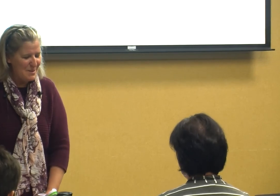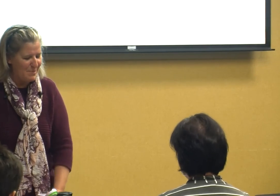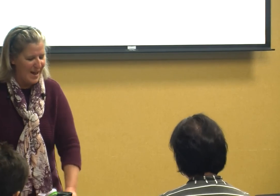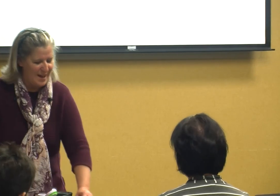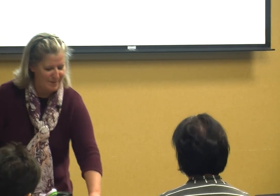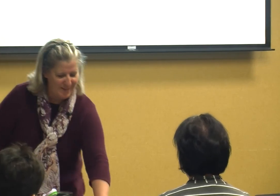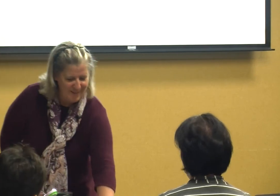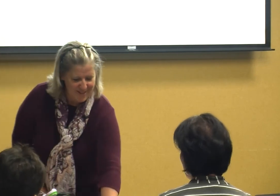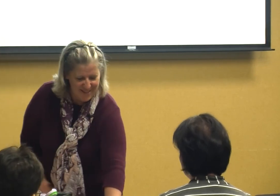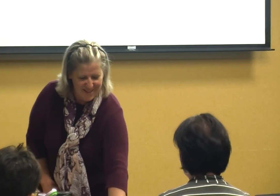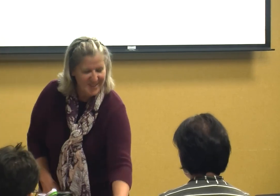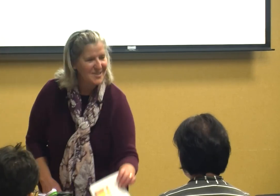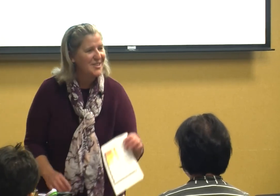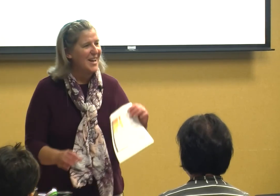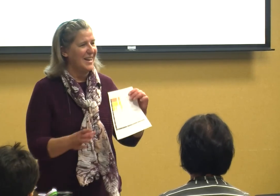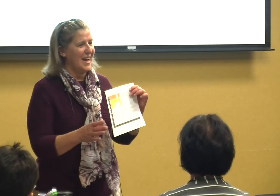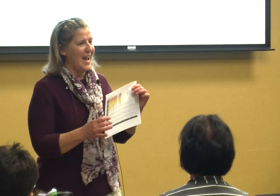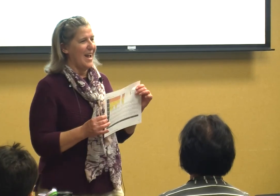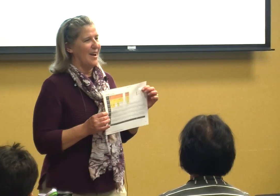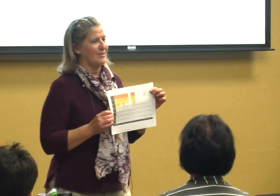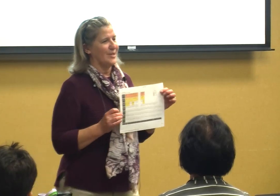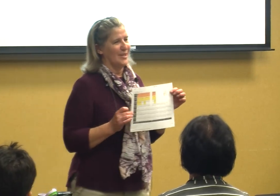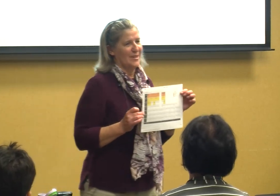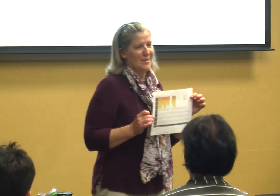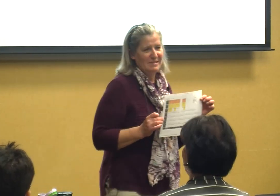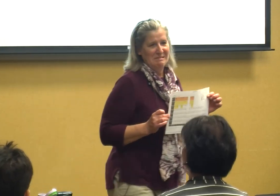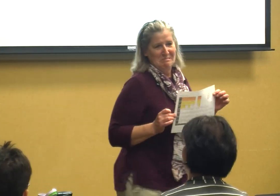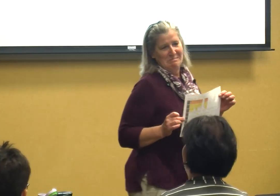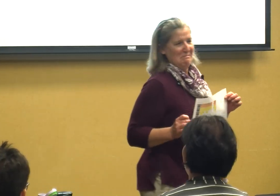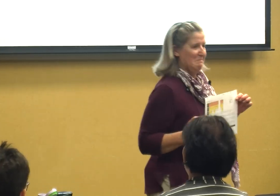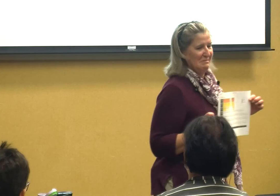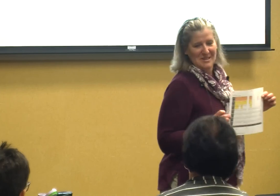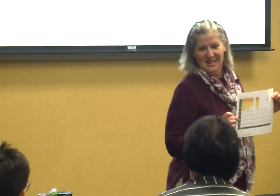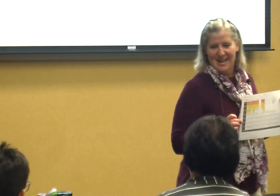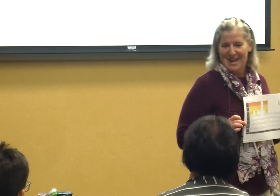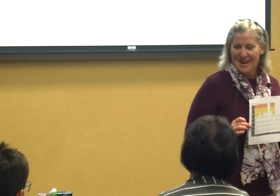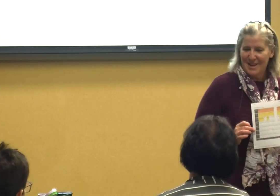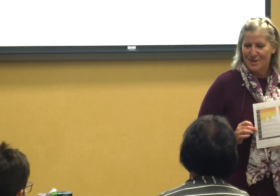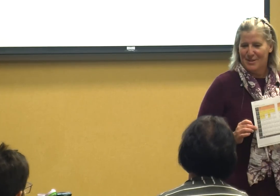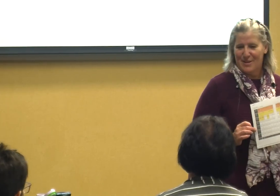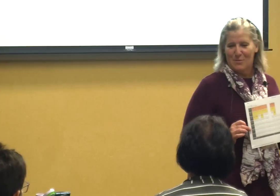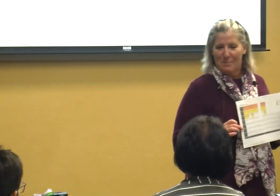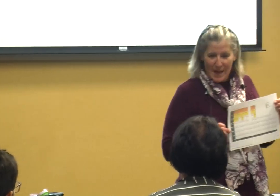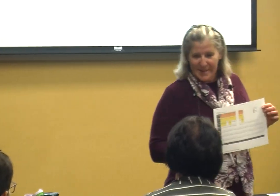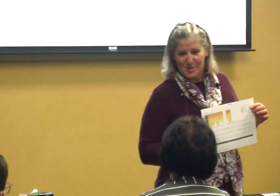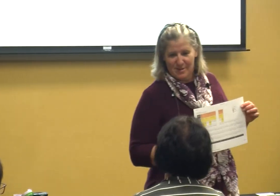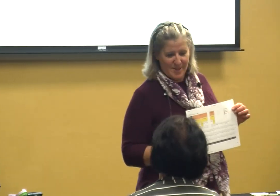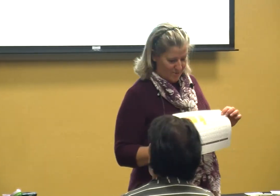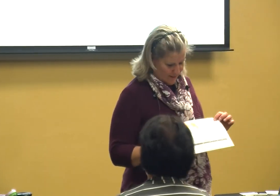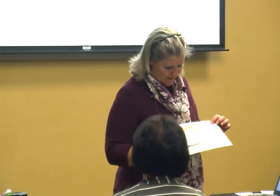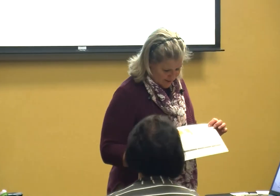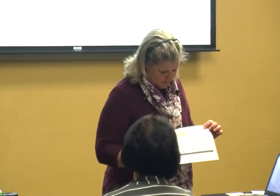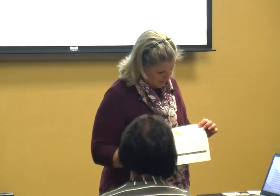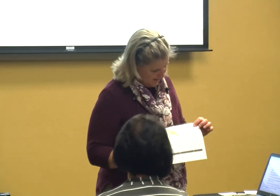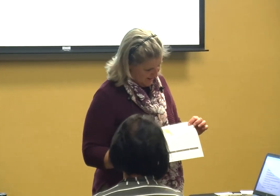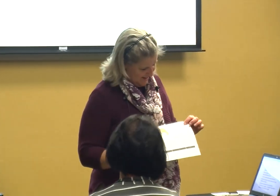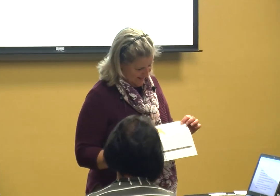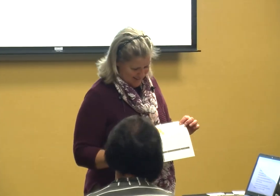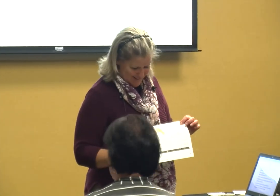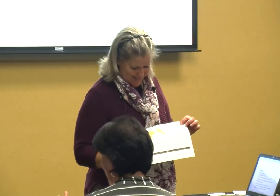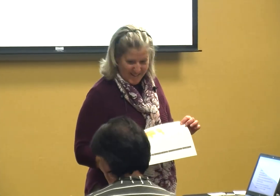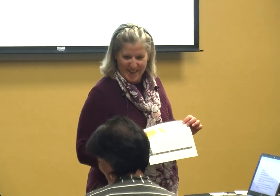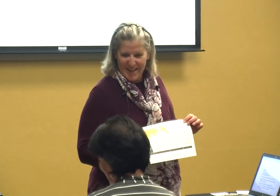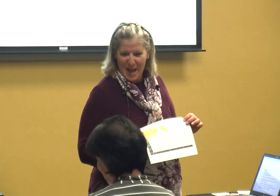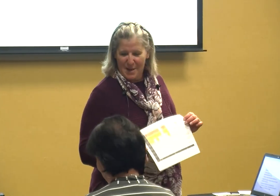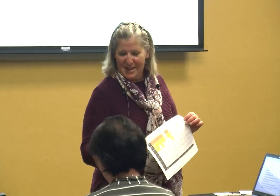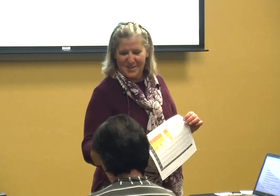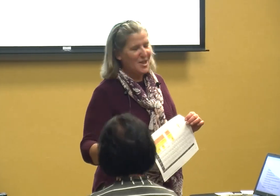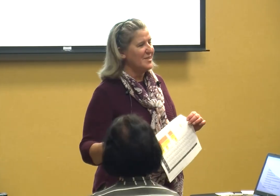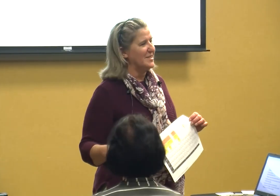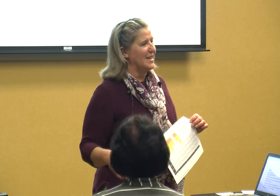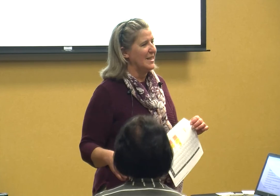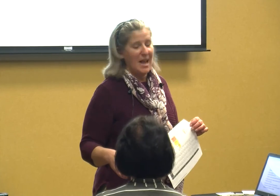at Beth check it out look at that I couldn't have even paid you to do this sister I mean just did as